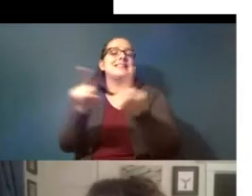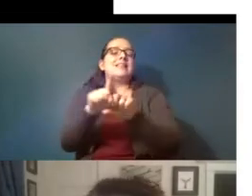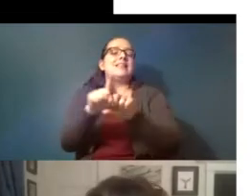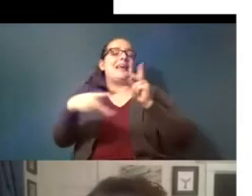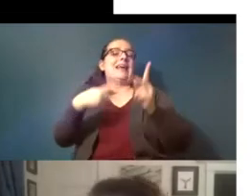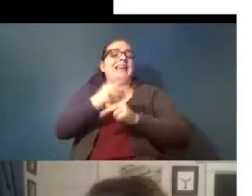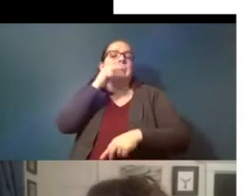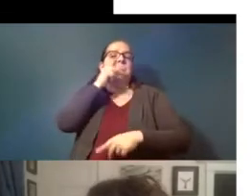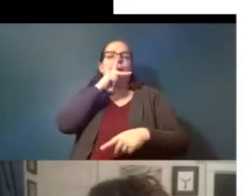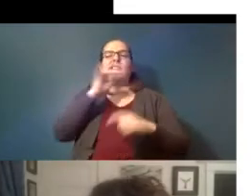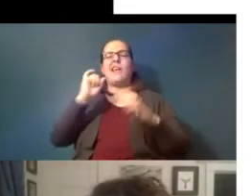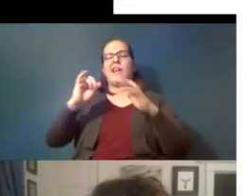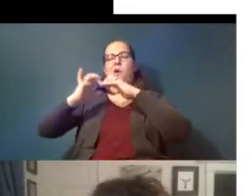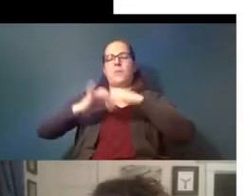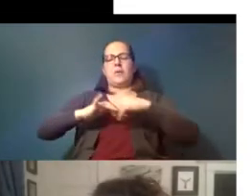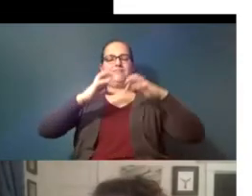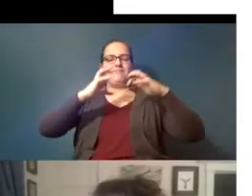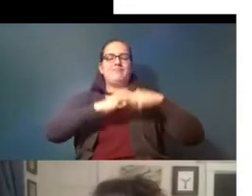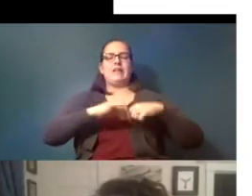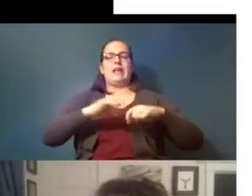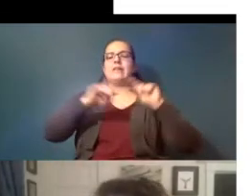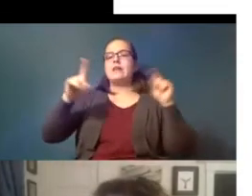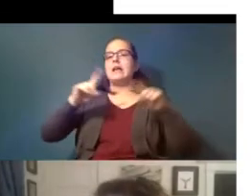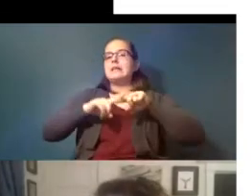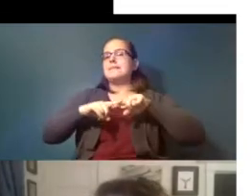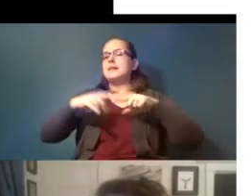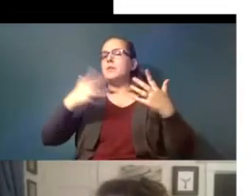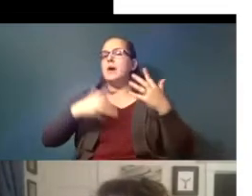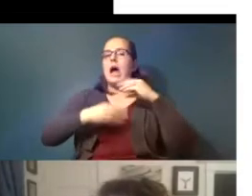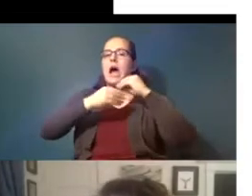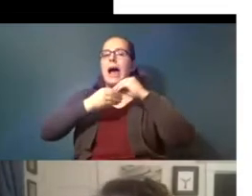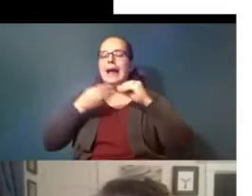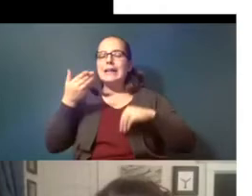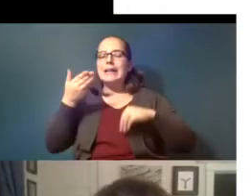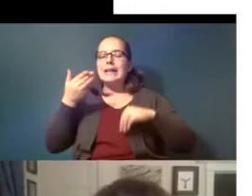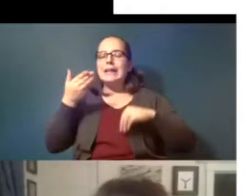they break down differently depending on what additives are there sometimes they're different